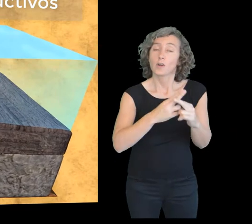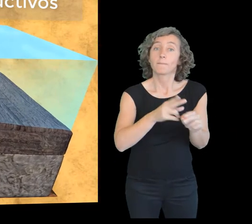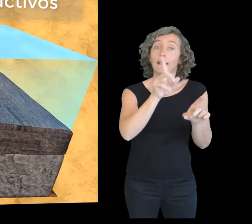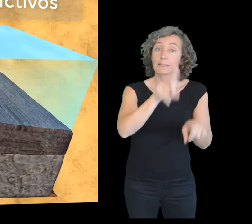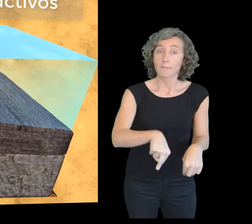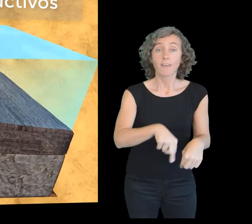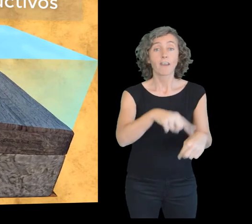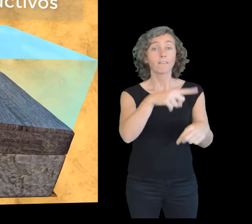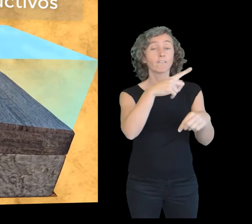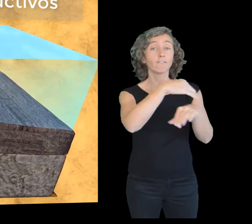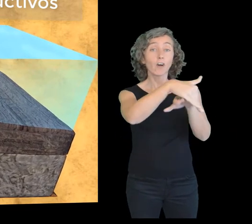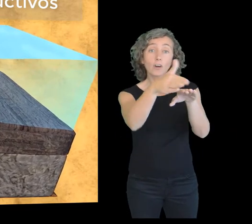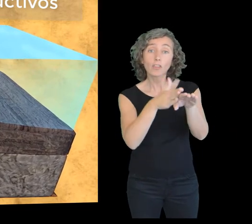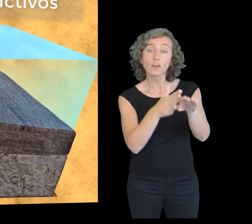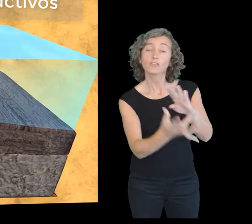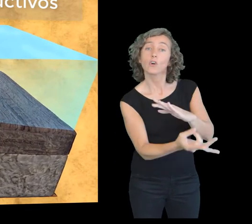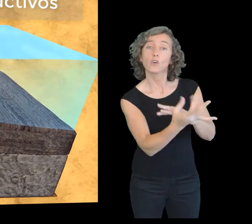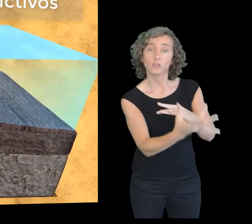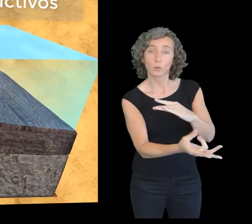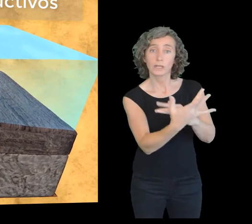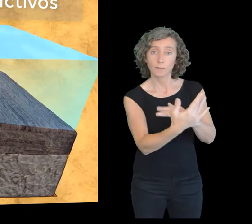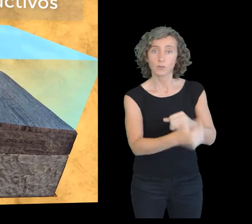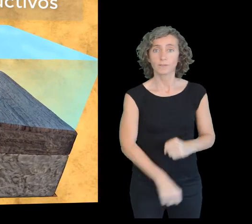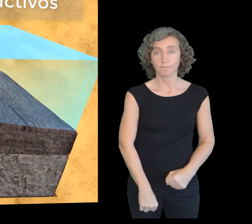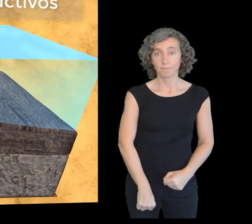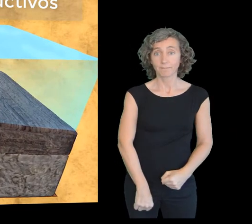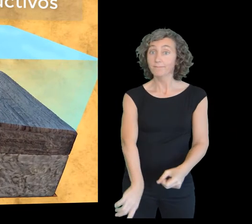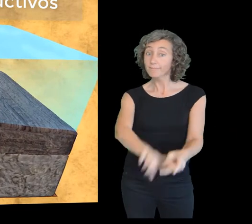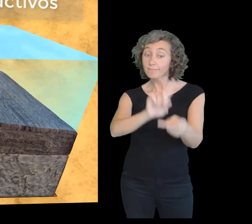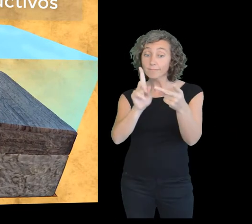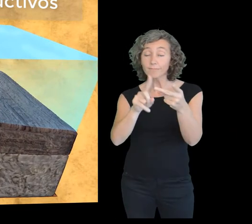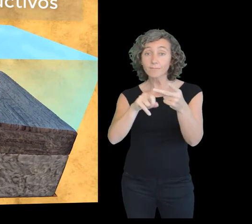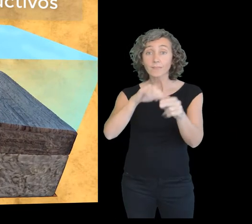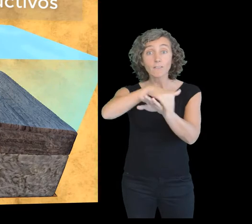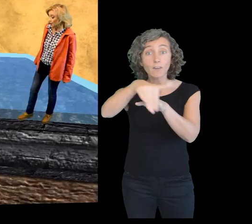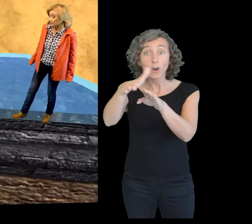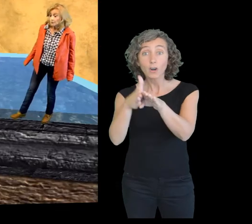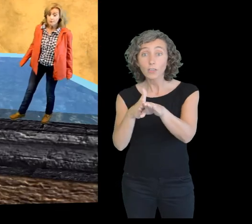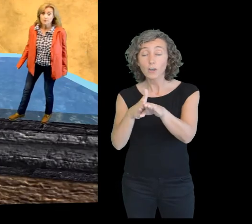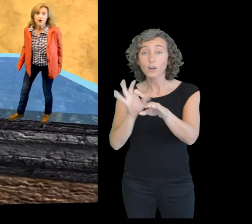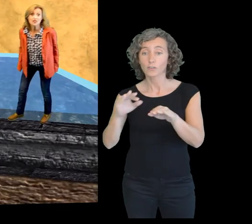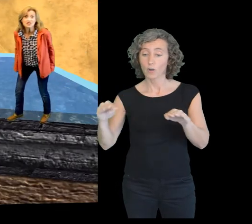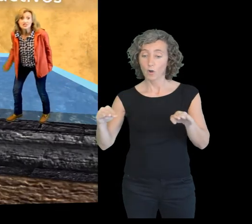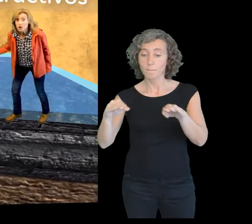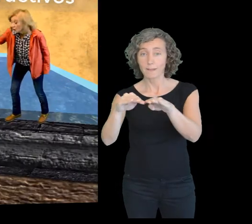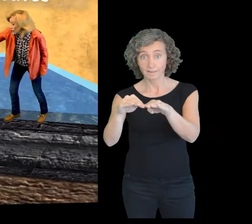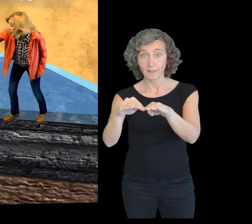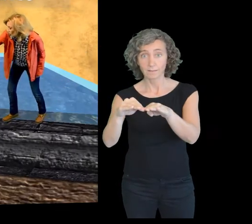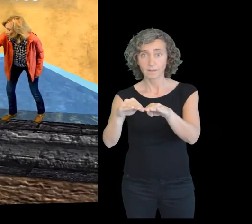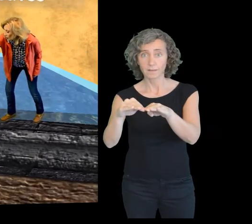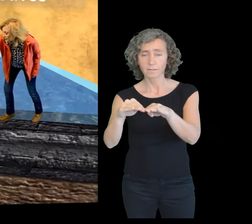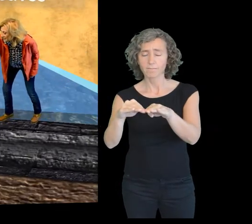they are also called construction edges. Converging edges.